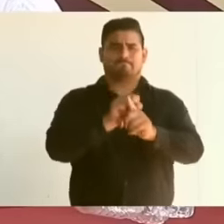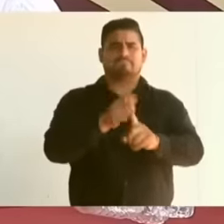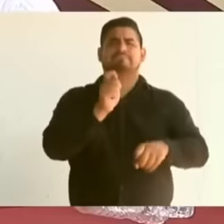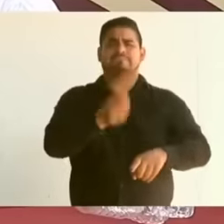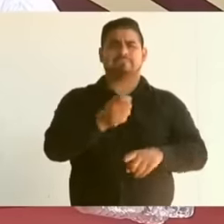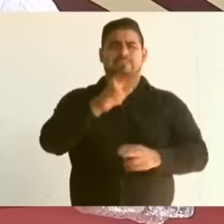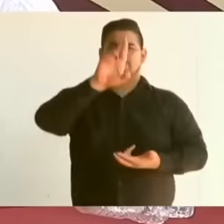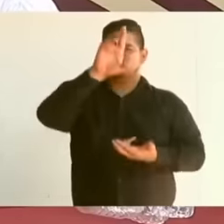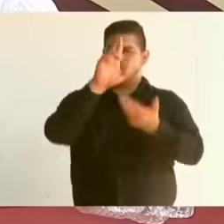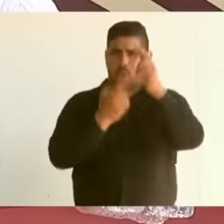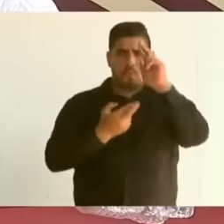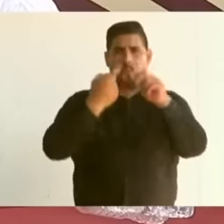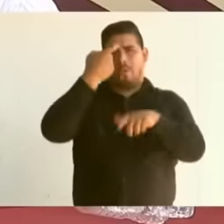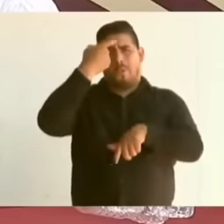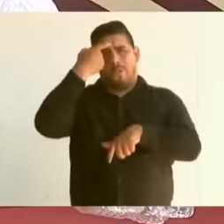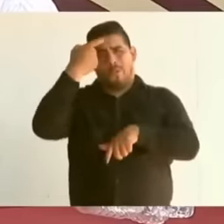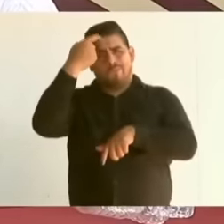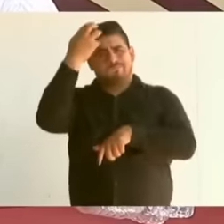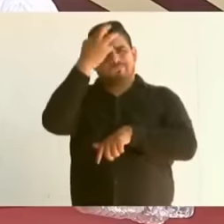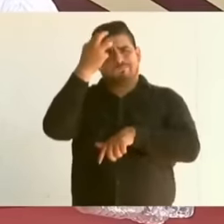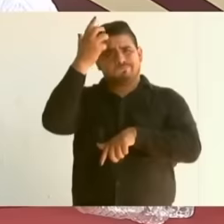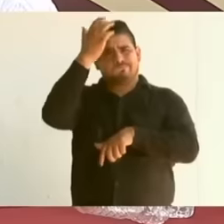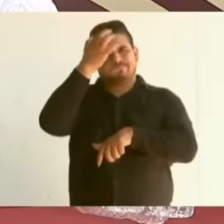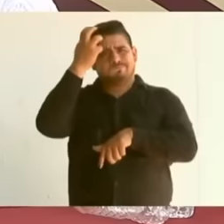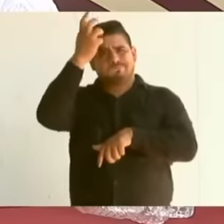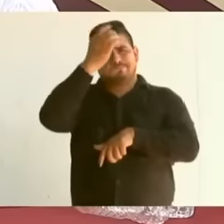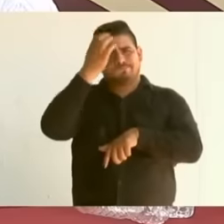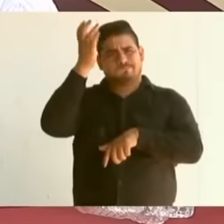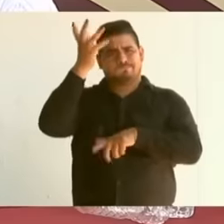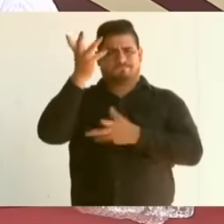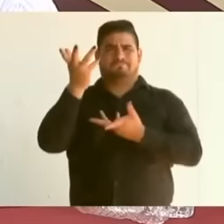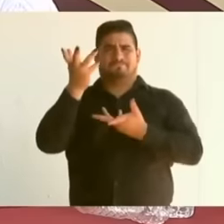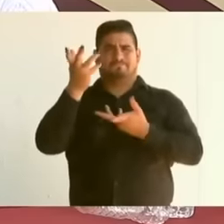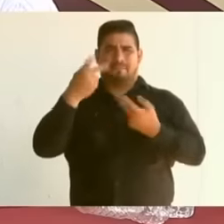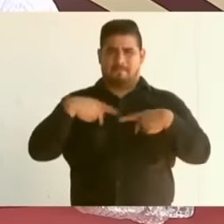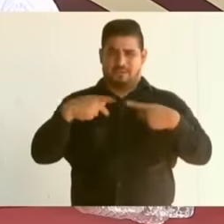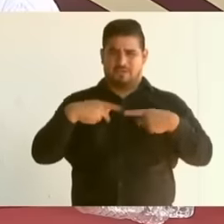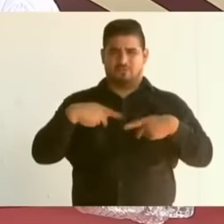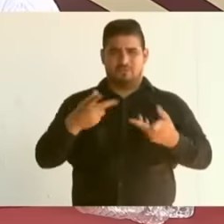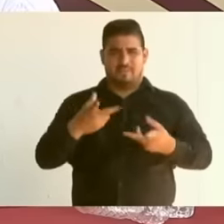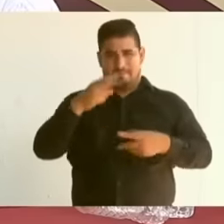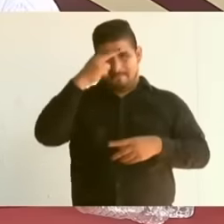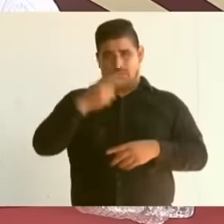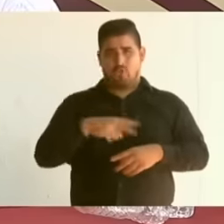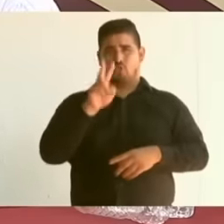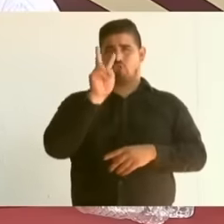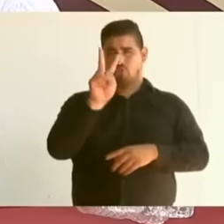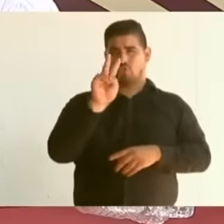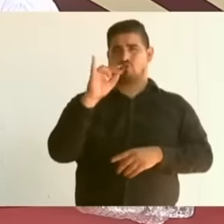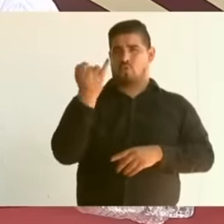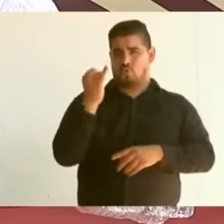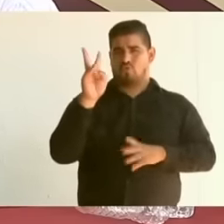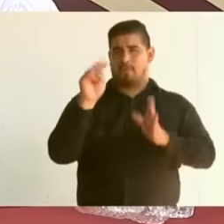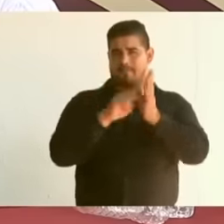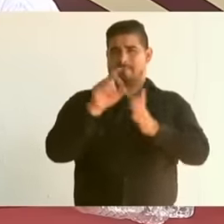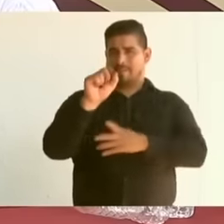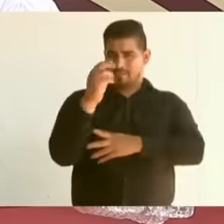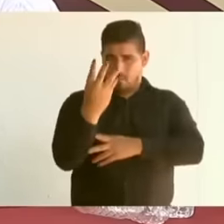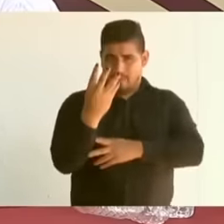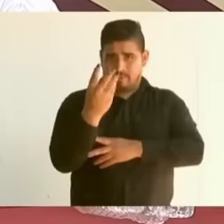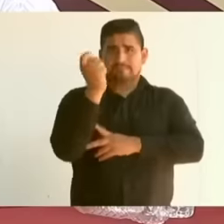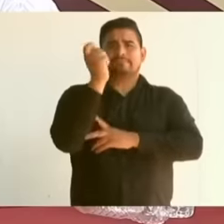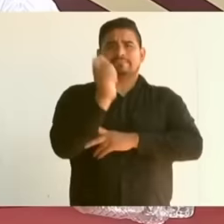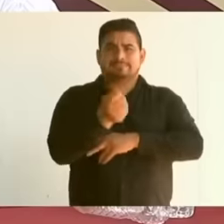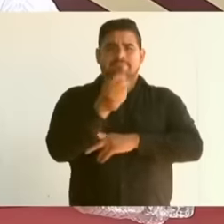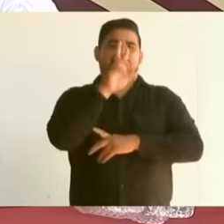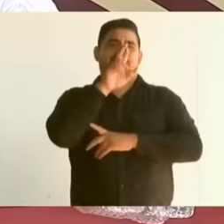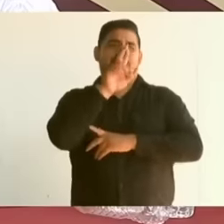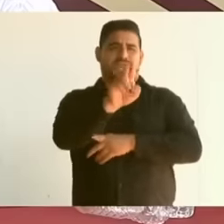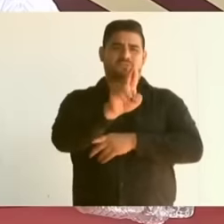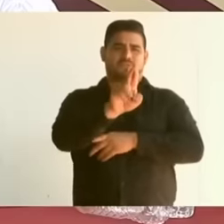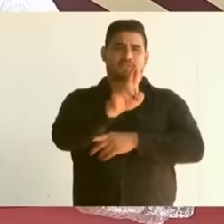the consciences of the people of Mexico that on June 2, 2024 resulted in this great